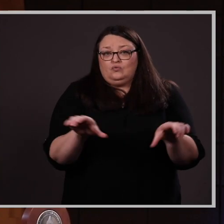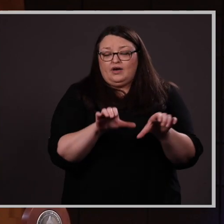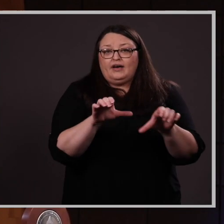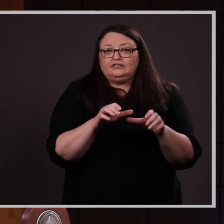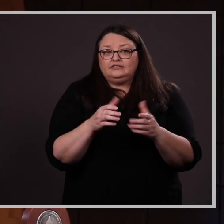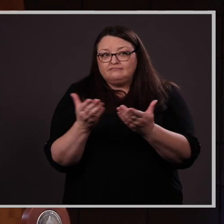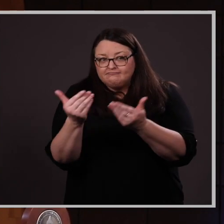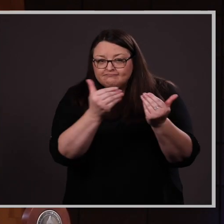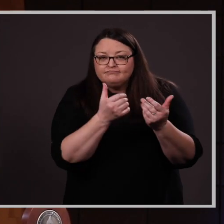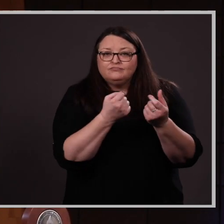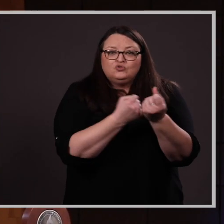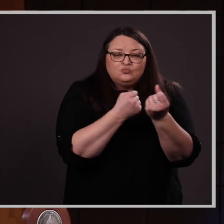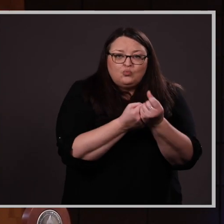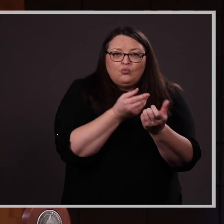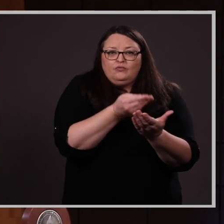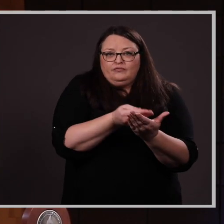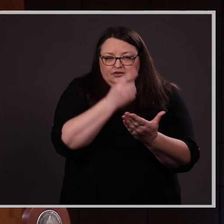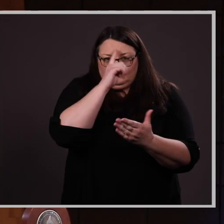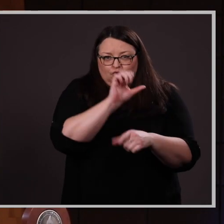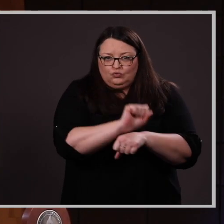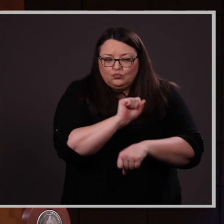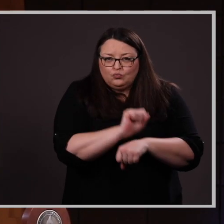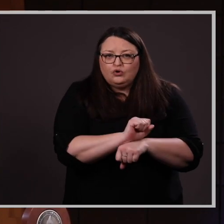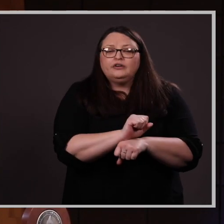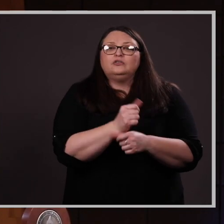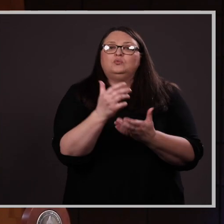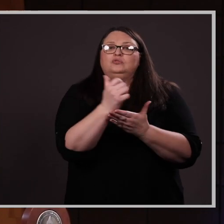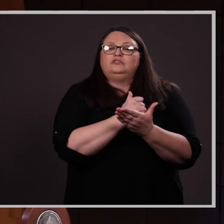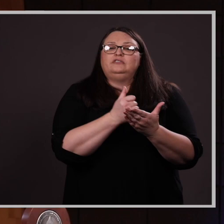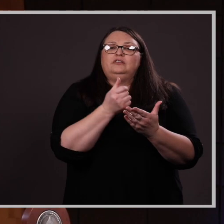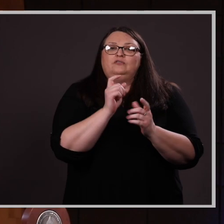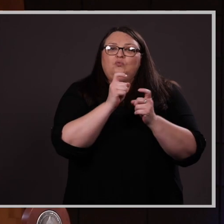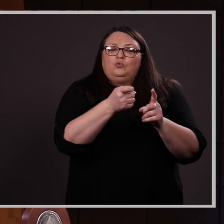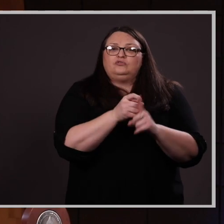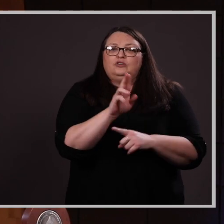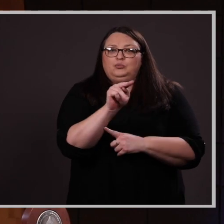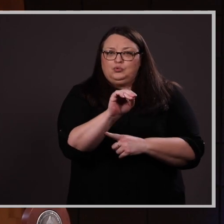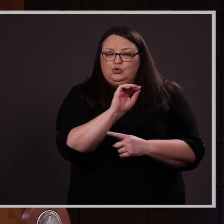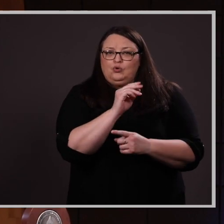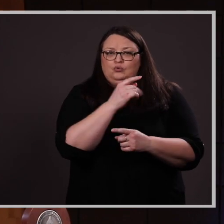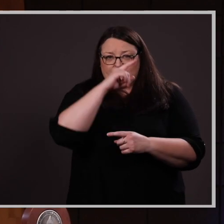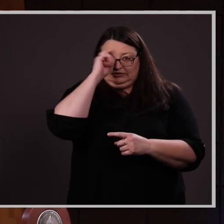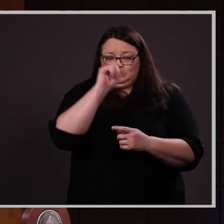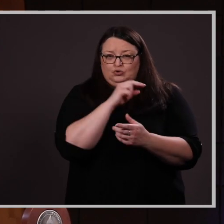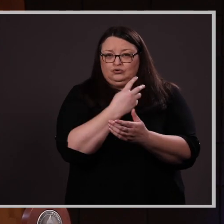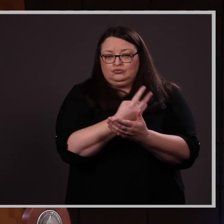and funding for her work and has received the UNO Summer Graduate Scholarship, the UNO